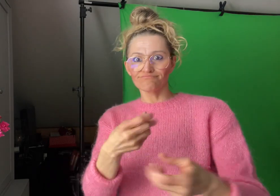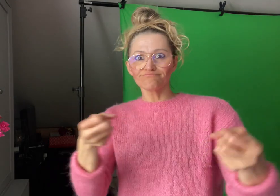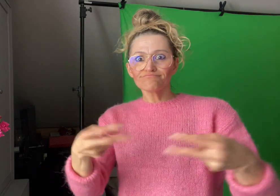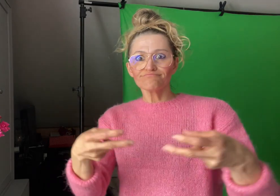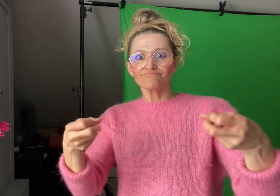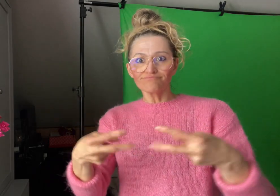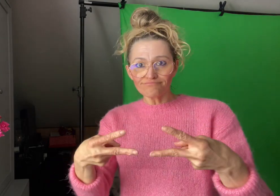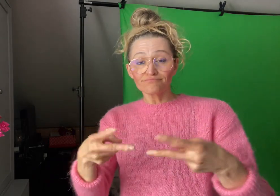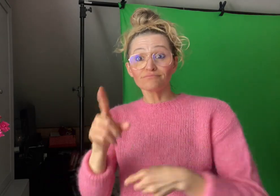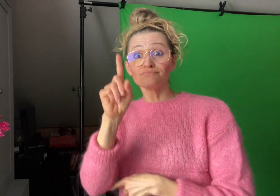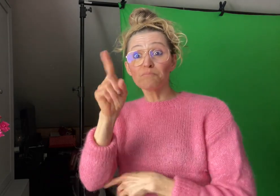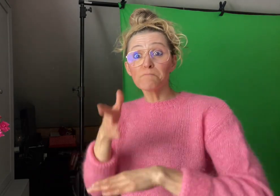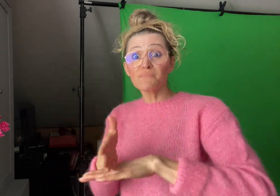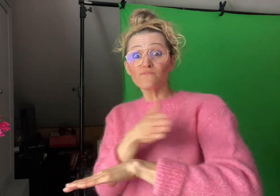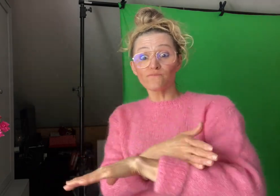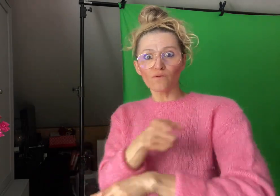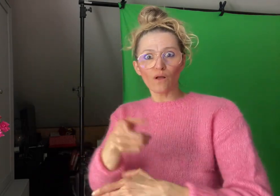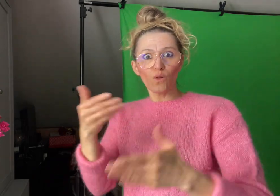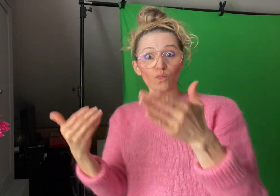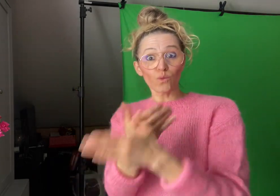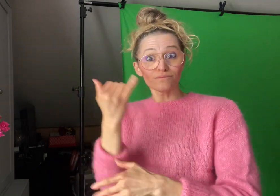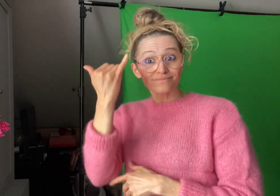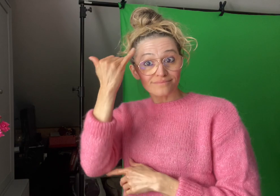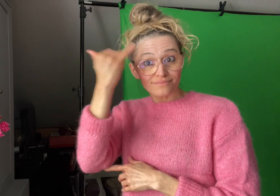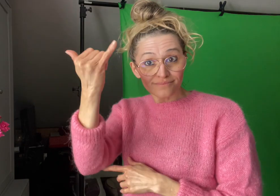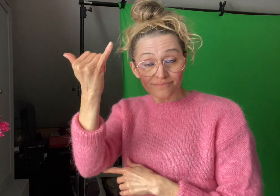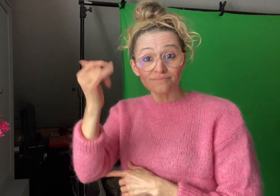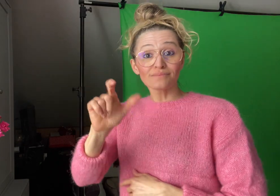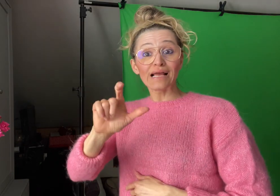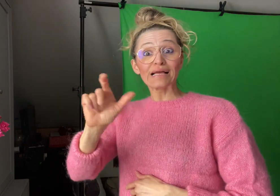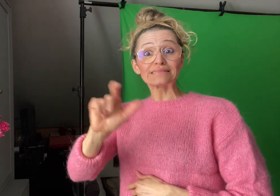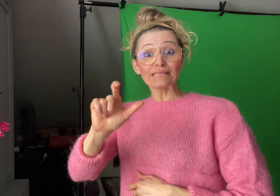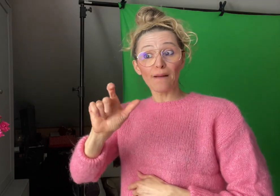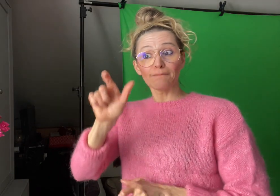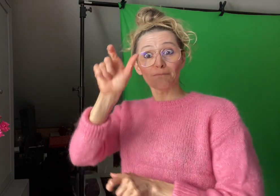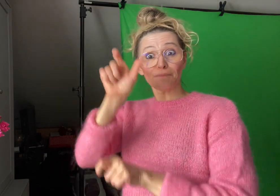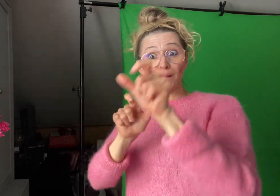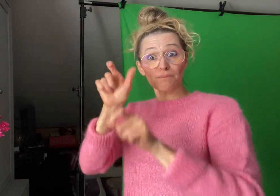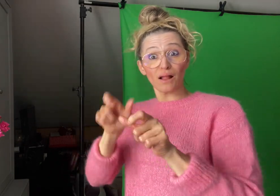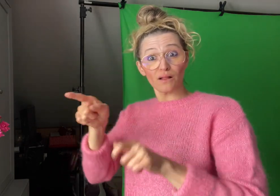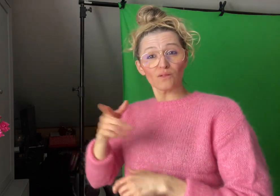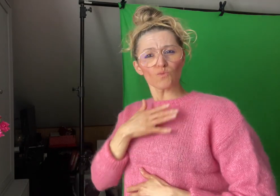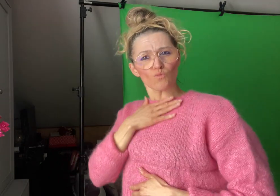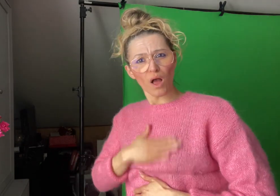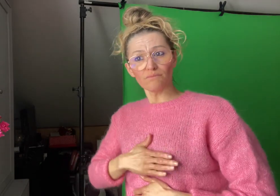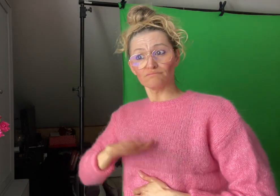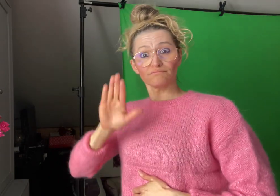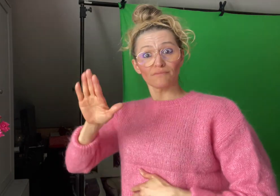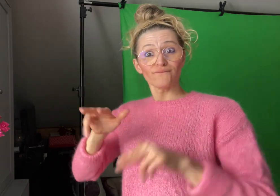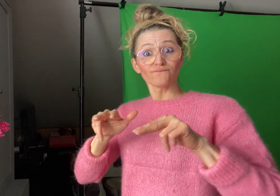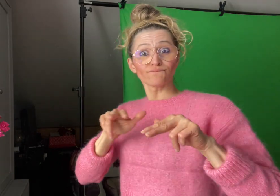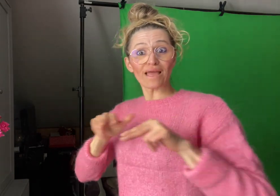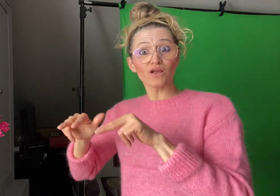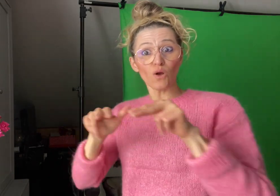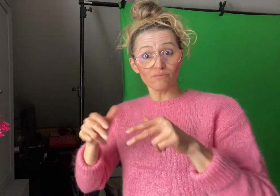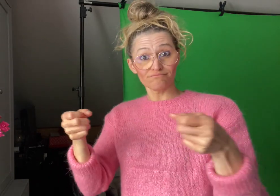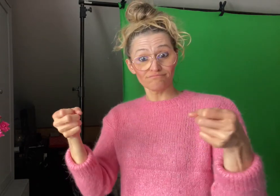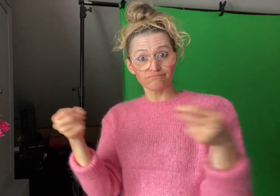new development, Instagram users had to transcribe captions